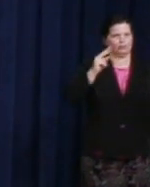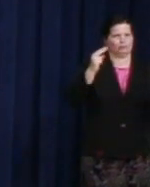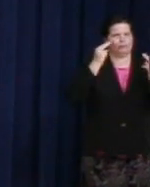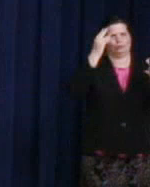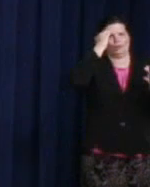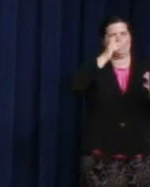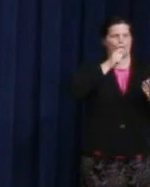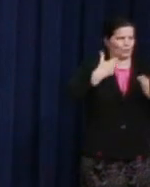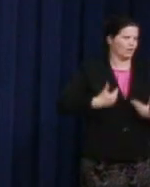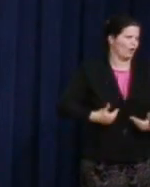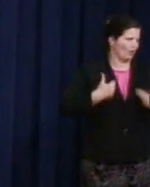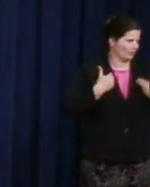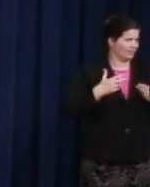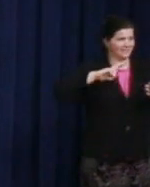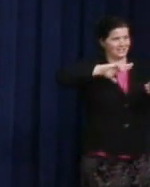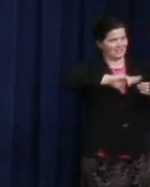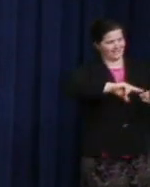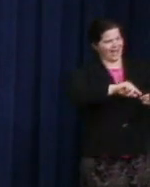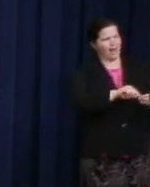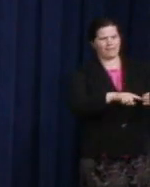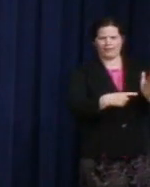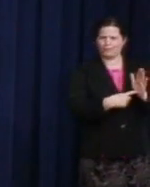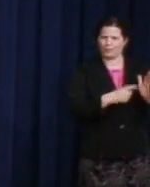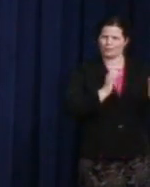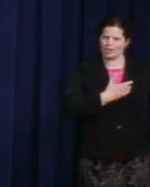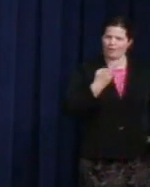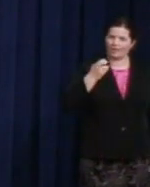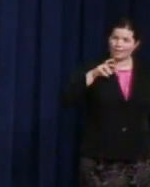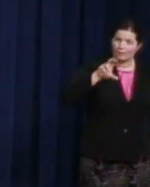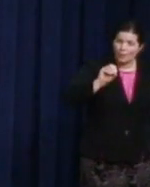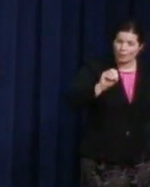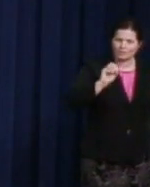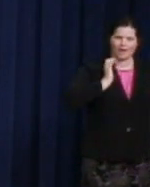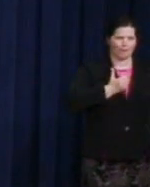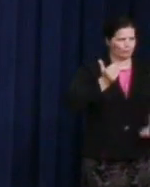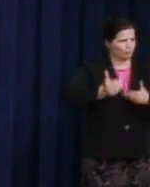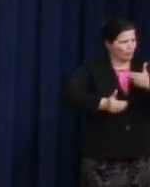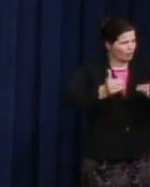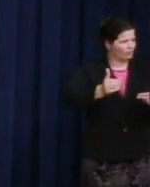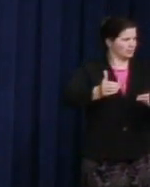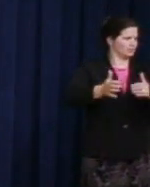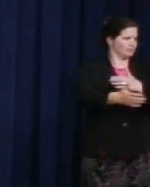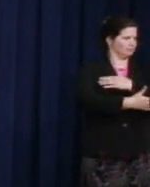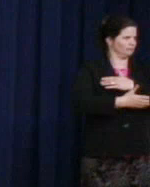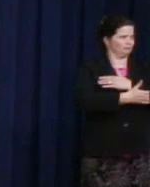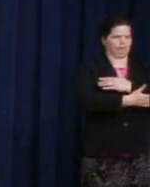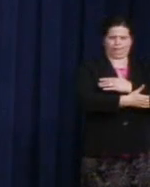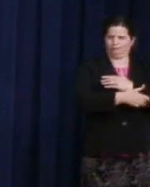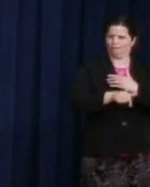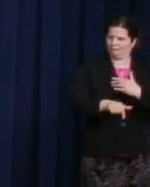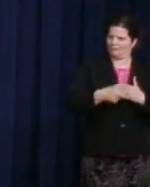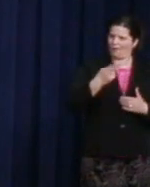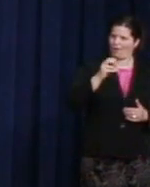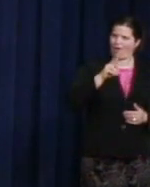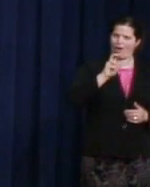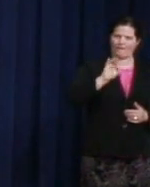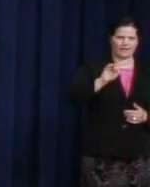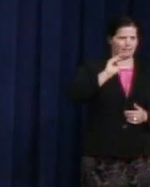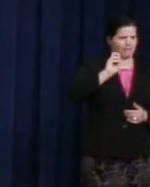to celebrate our heroes, to remember the progress we've made as a nation. And today, we install Harvey Milk into that tiny corner of an envelope where